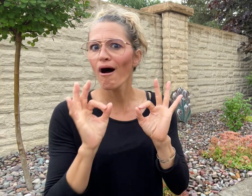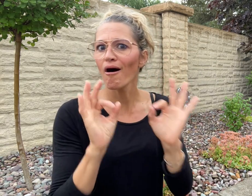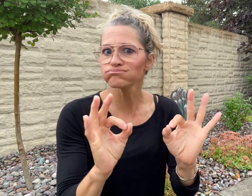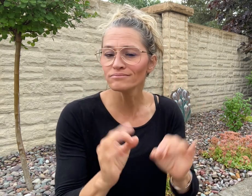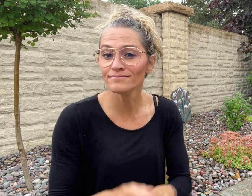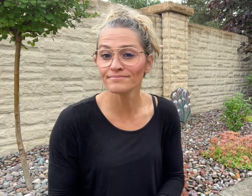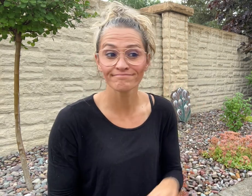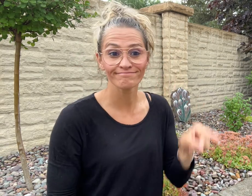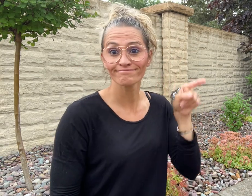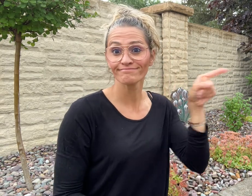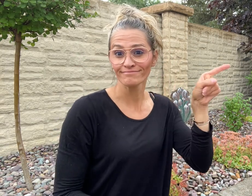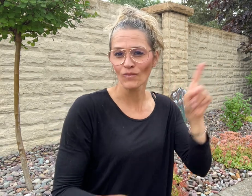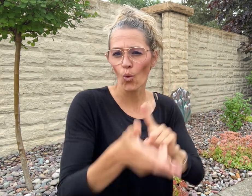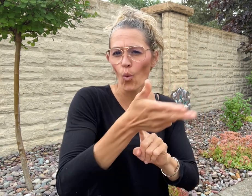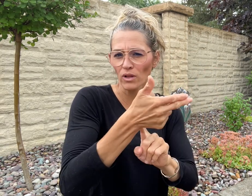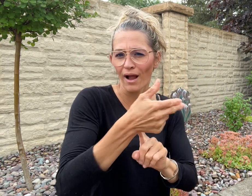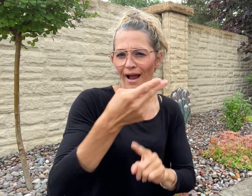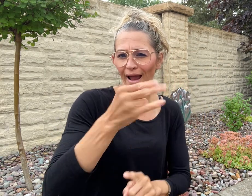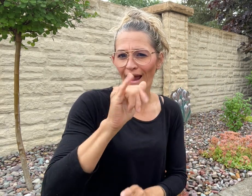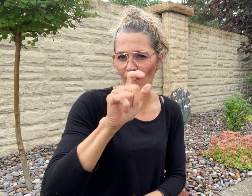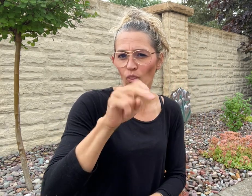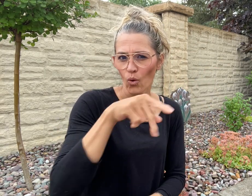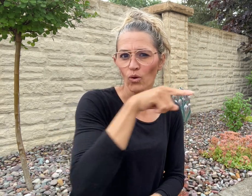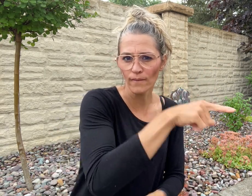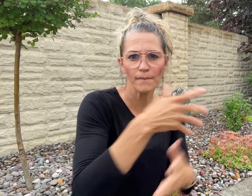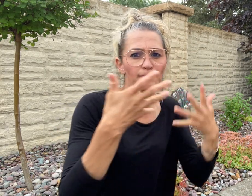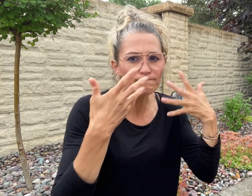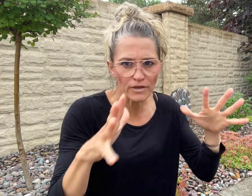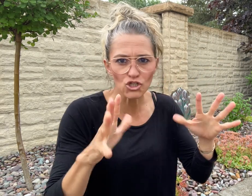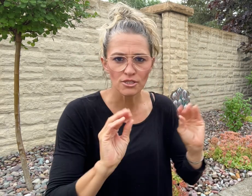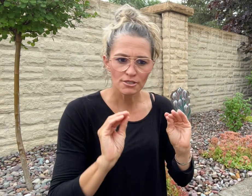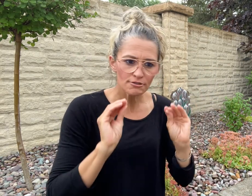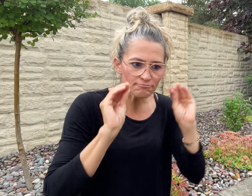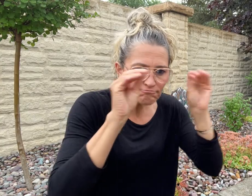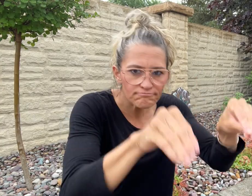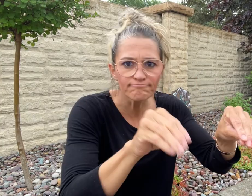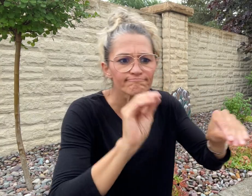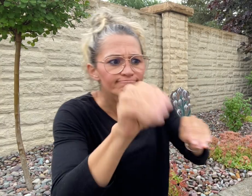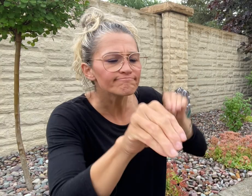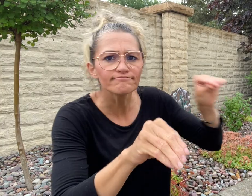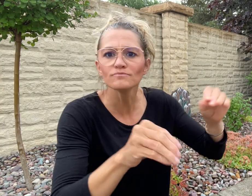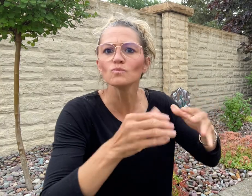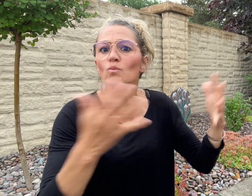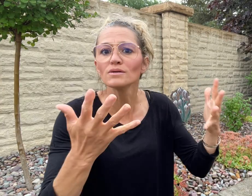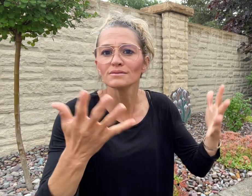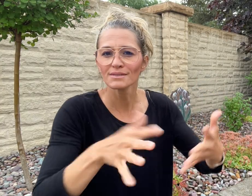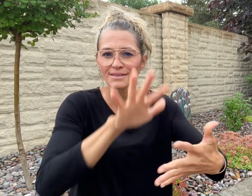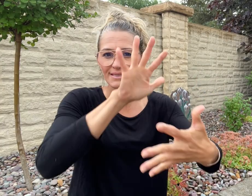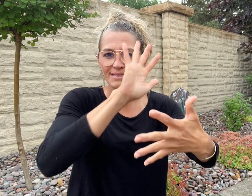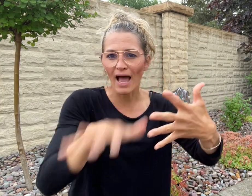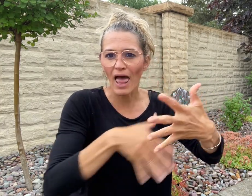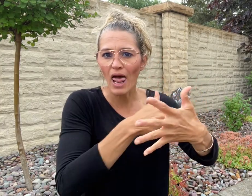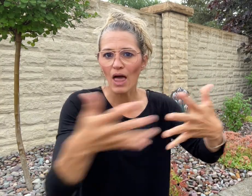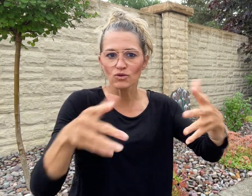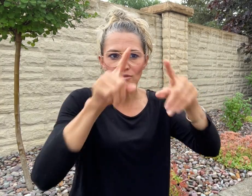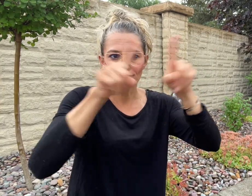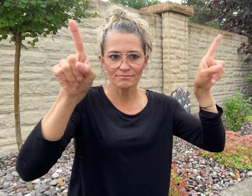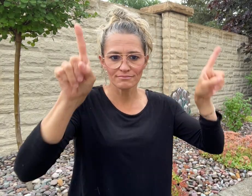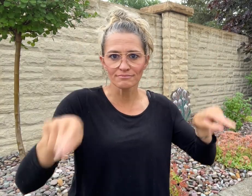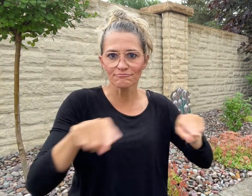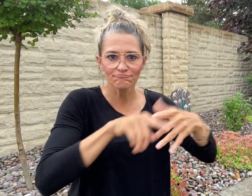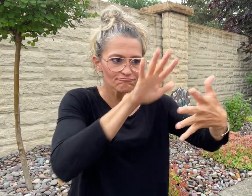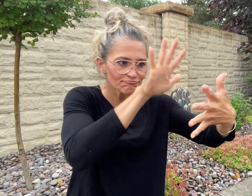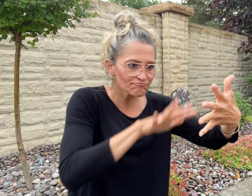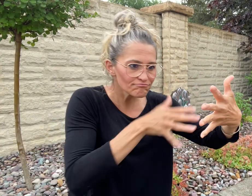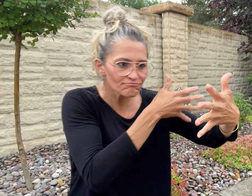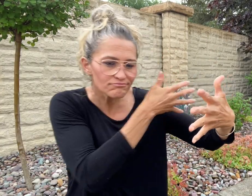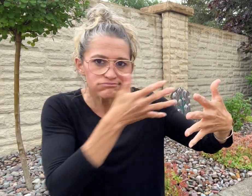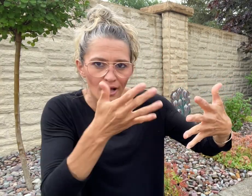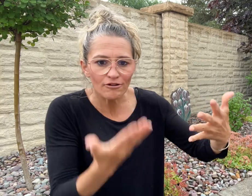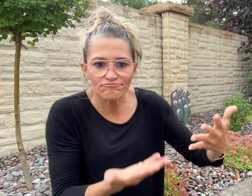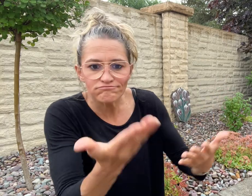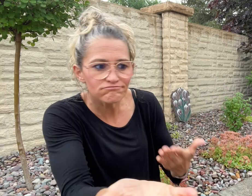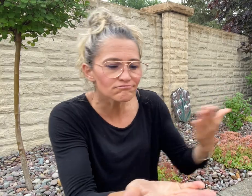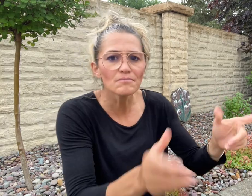Hilton Hotels has set up a sign language chart for their